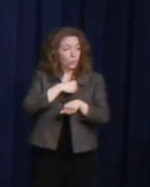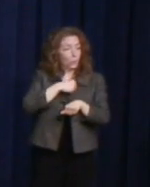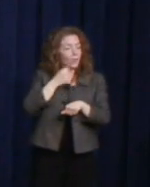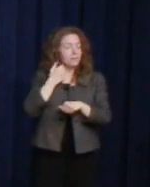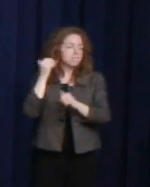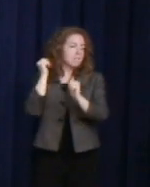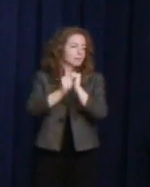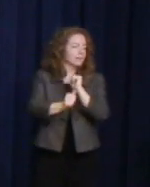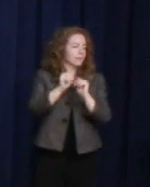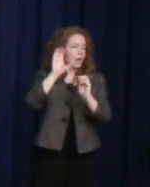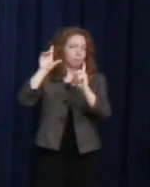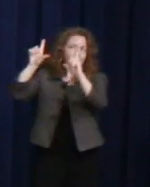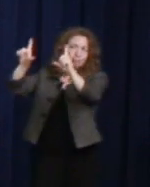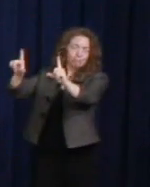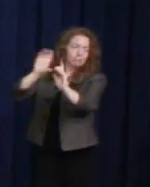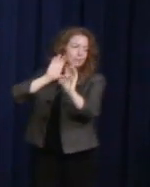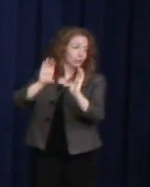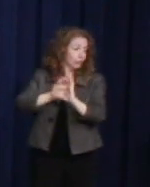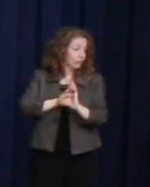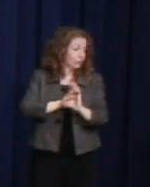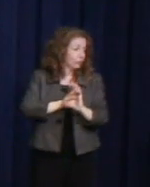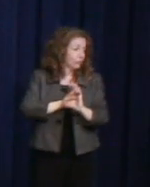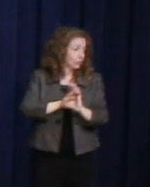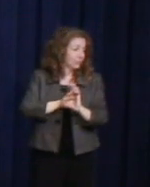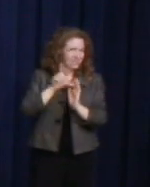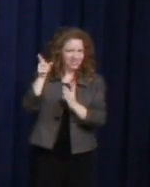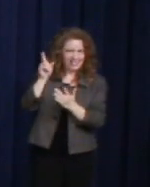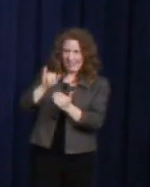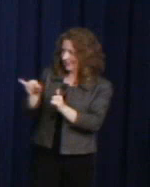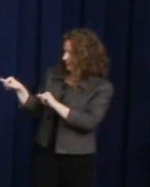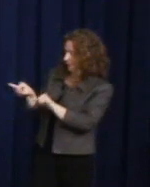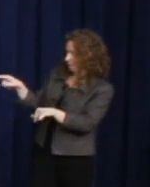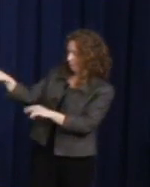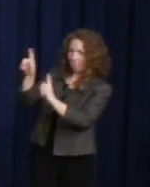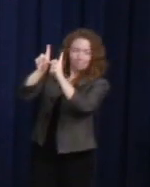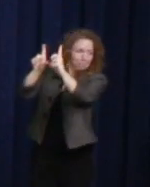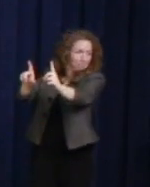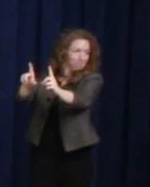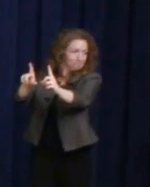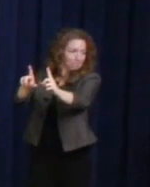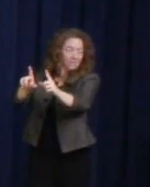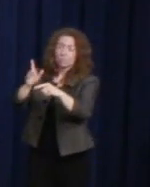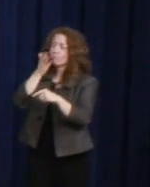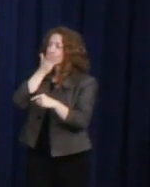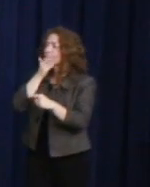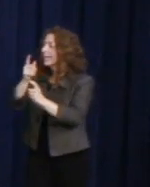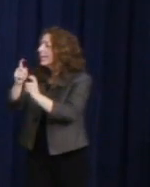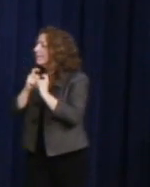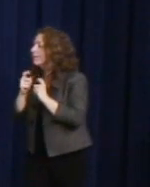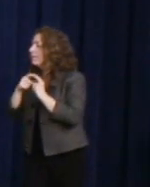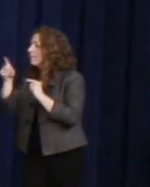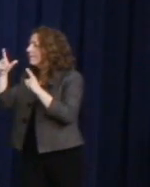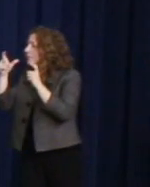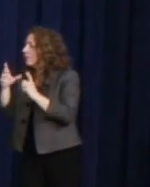The same iconic photo you see on this stamp. A generous gift from the photography Dan Nicoletta.